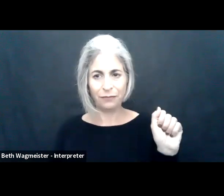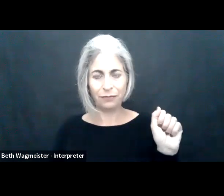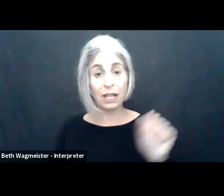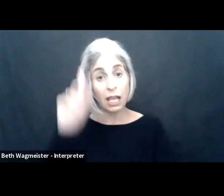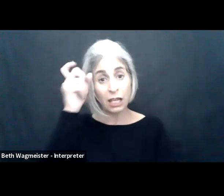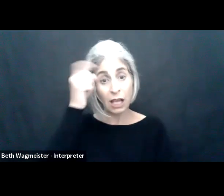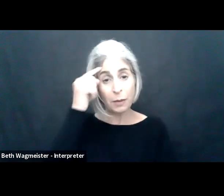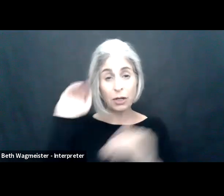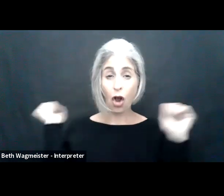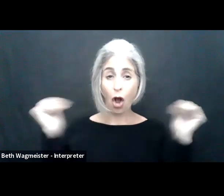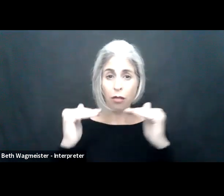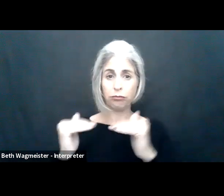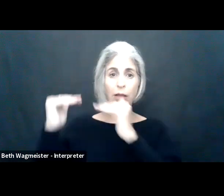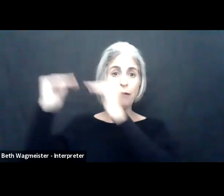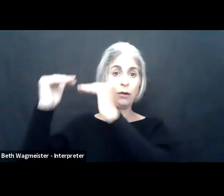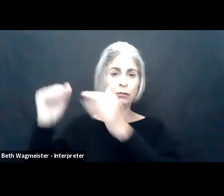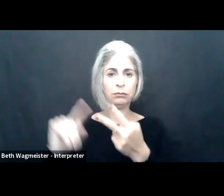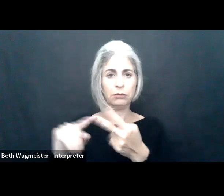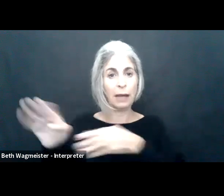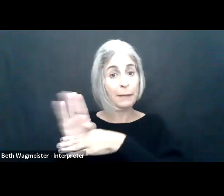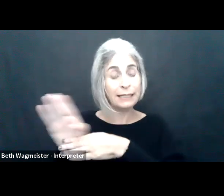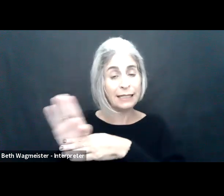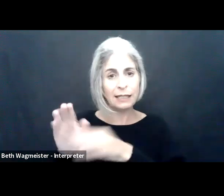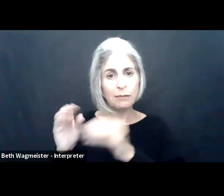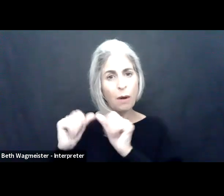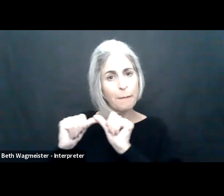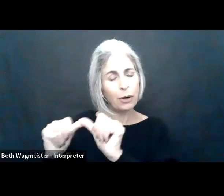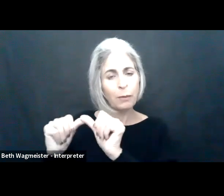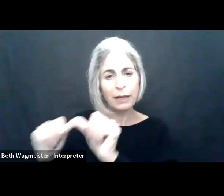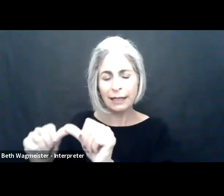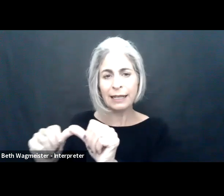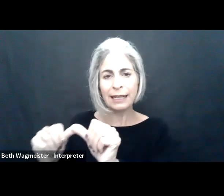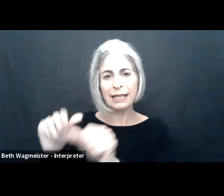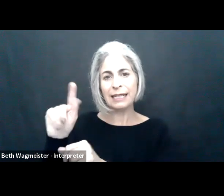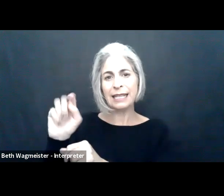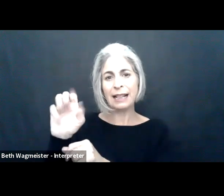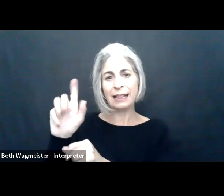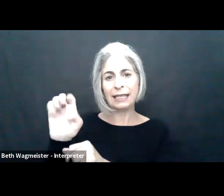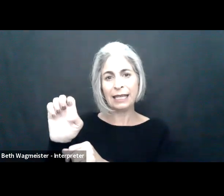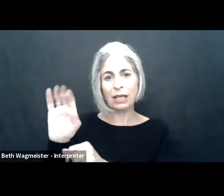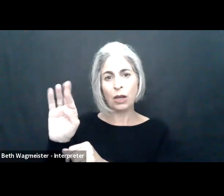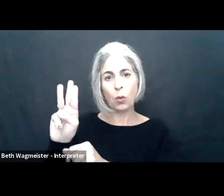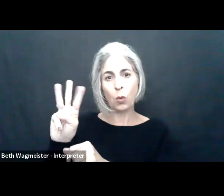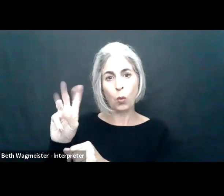will create benefits for people with disabilities. And as governments at all level and